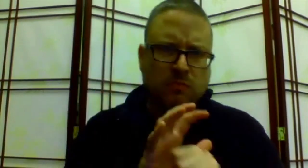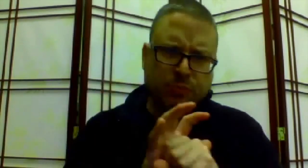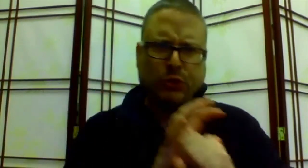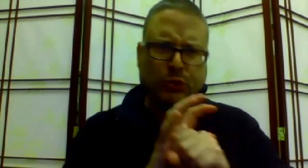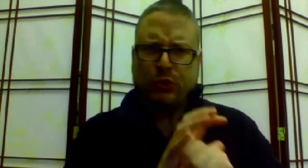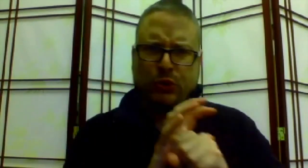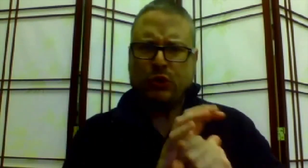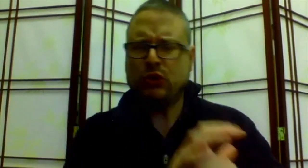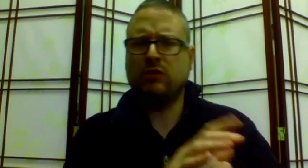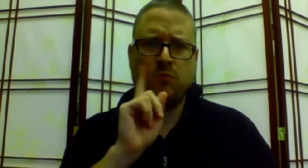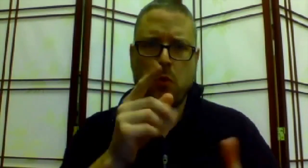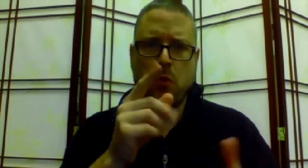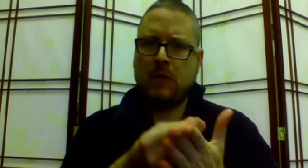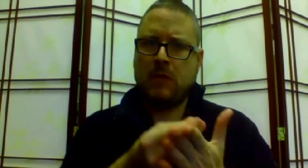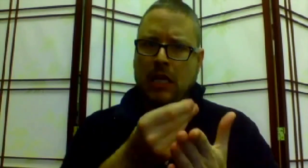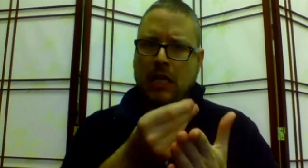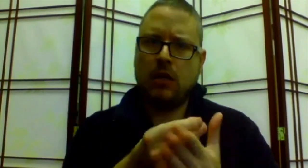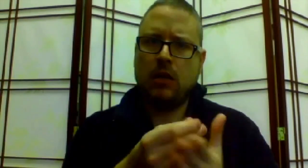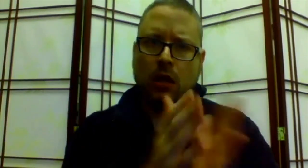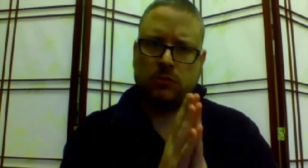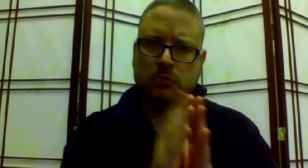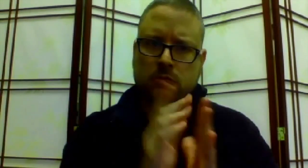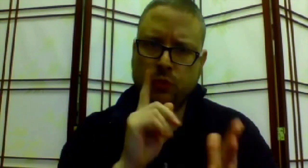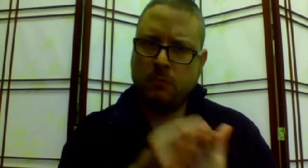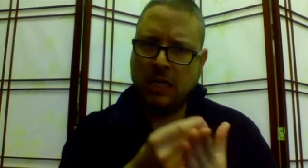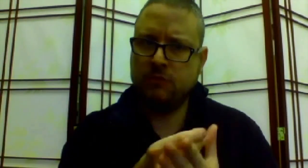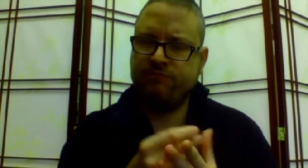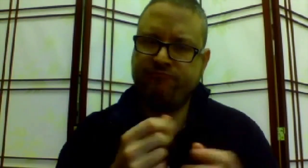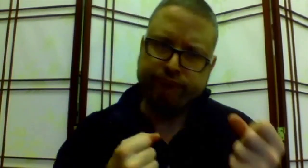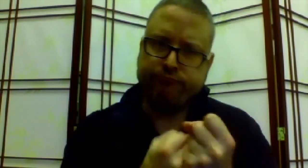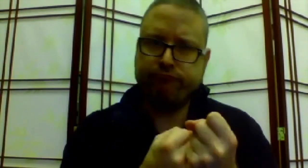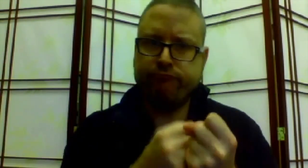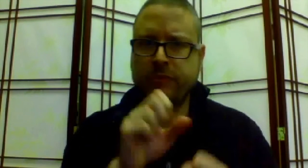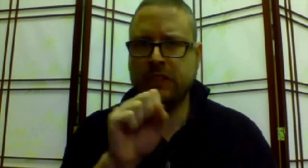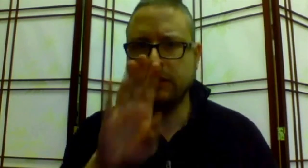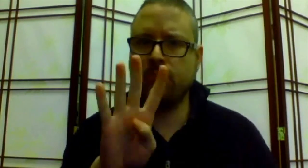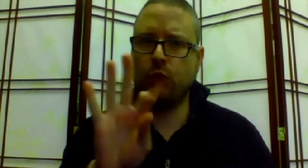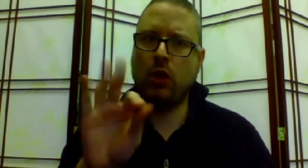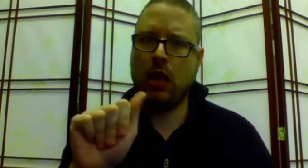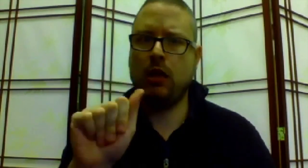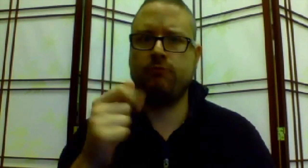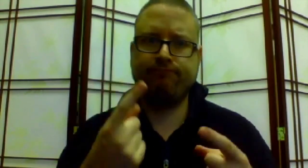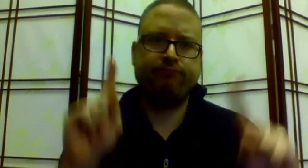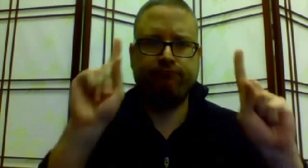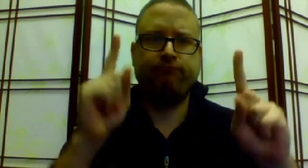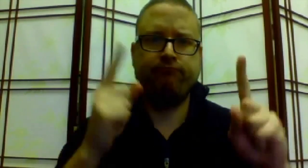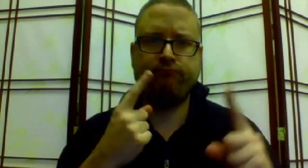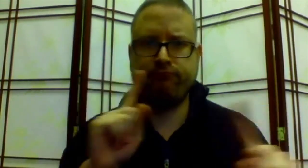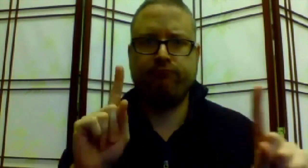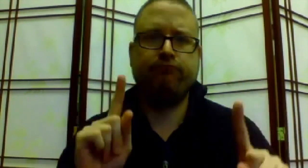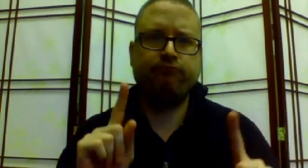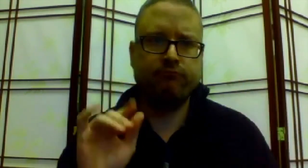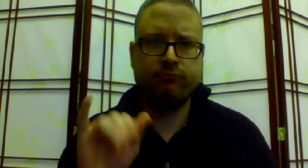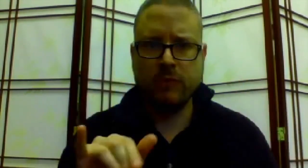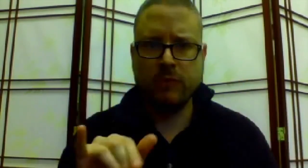This will put pressure on them for the money that we've requested for SB449a to be successful.